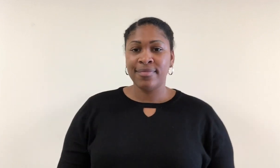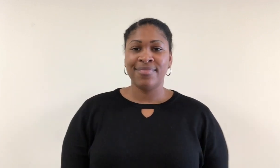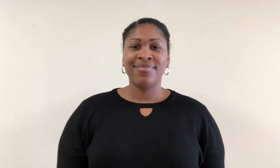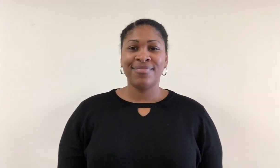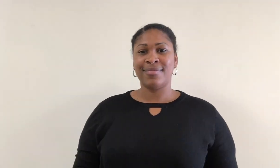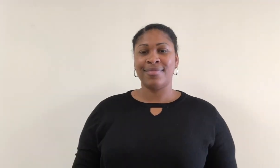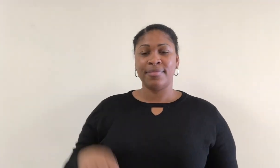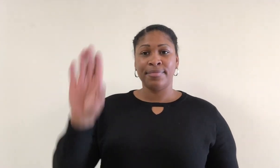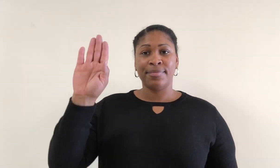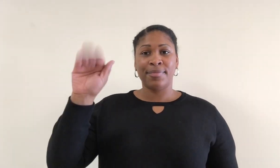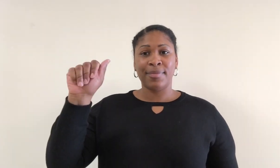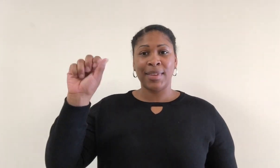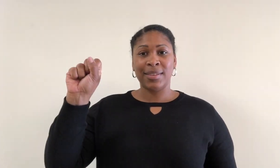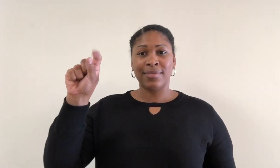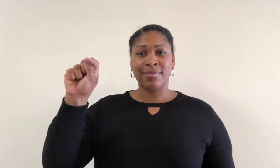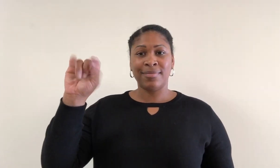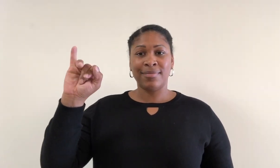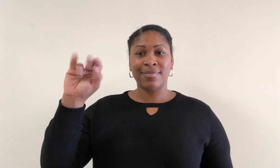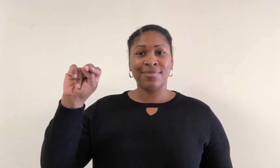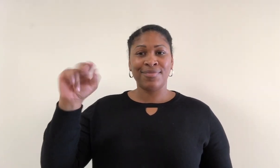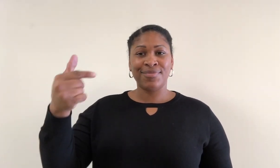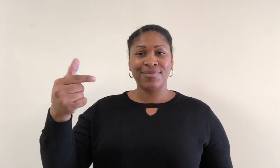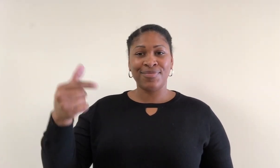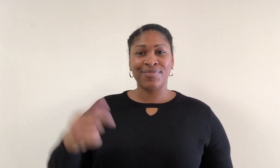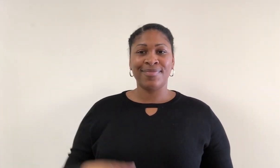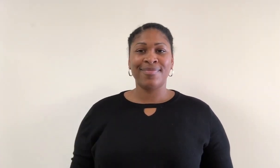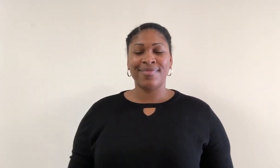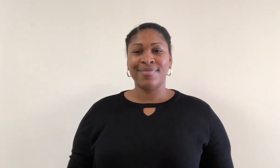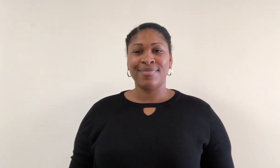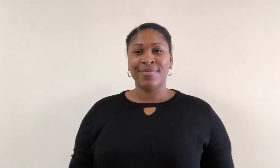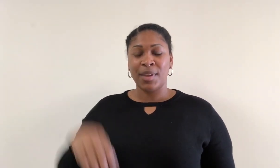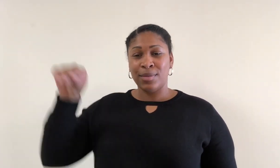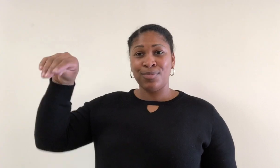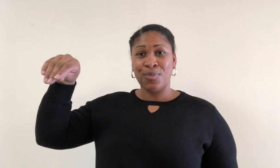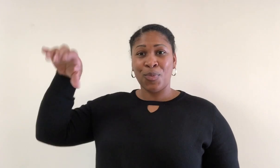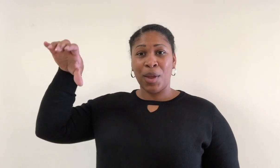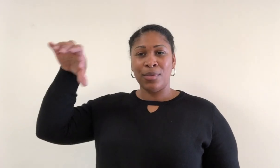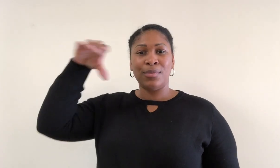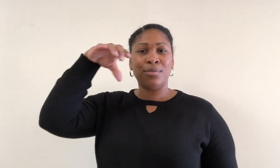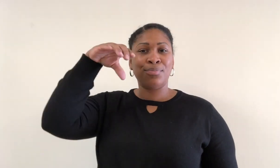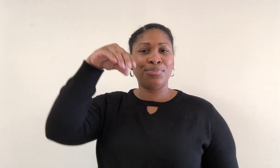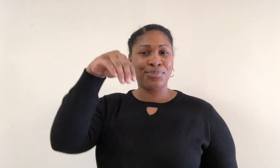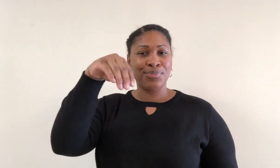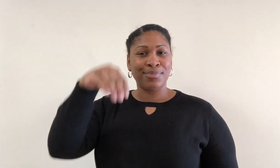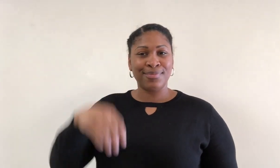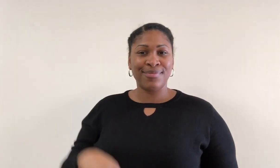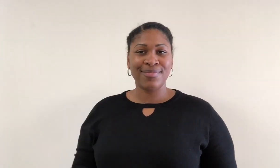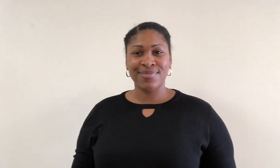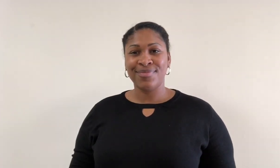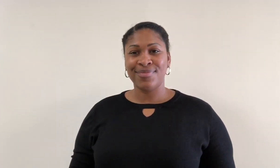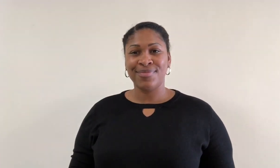Basting